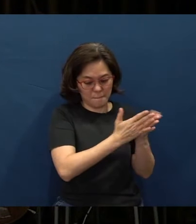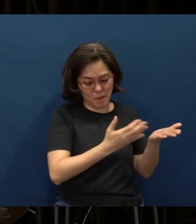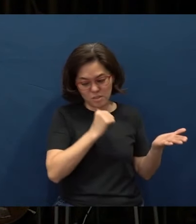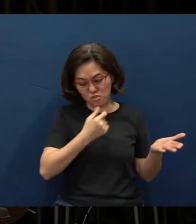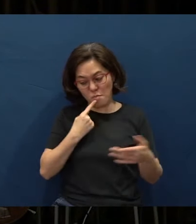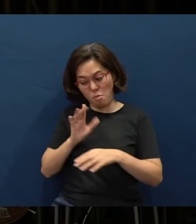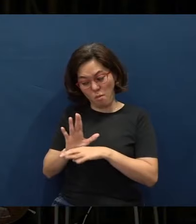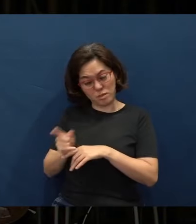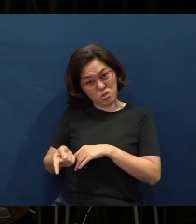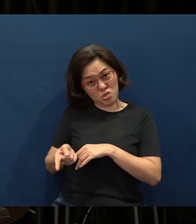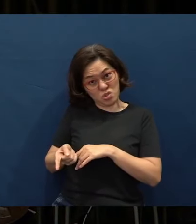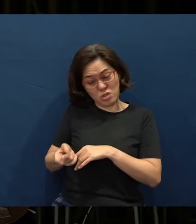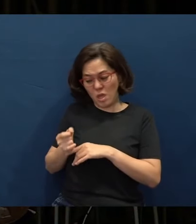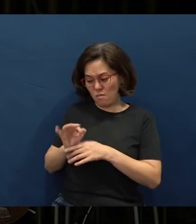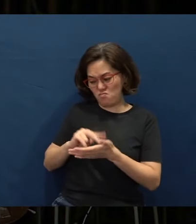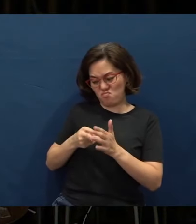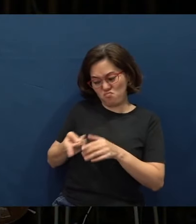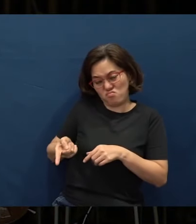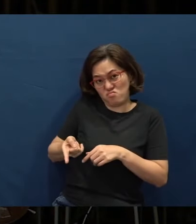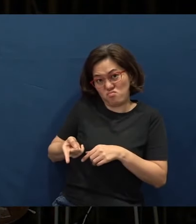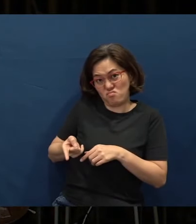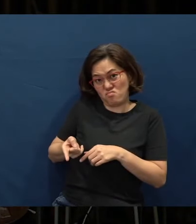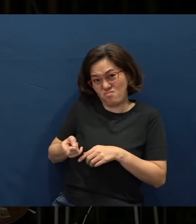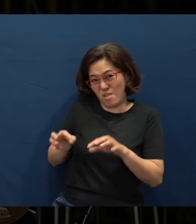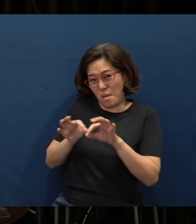Does it mean the Proverbs is a second-class canon,